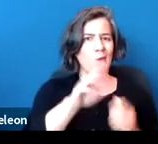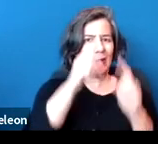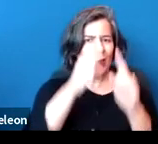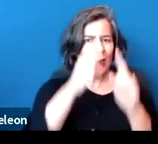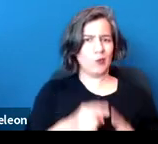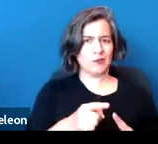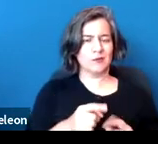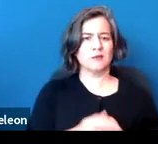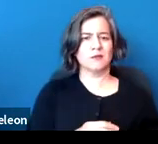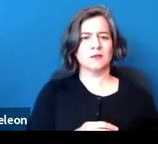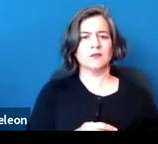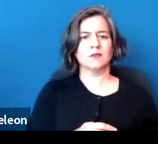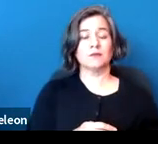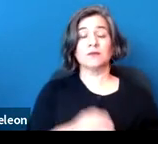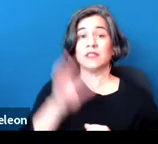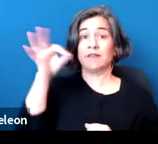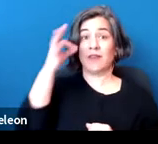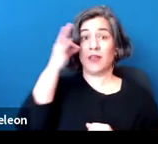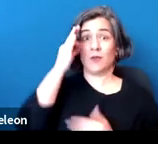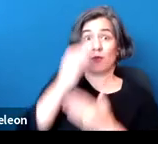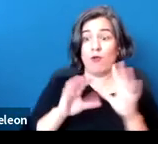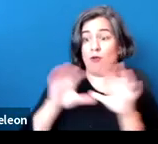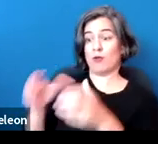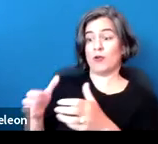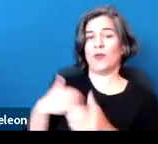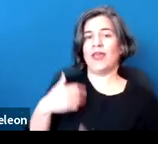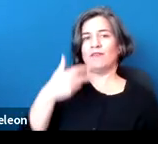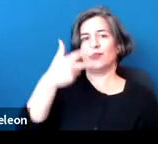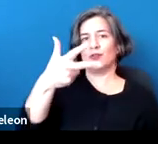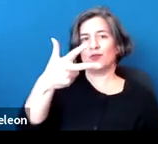On the federal side, we have what's called the three-pronged definition.